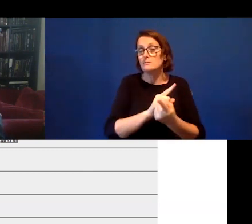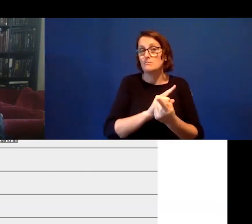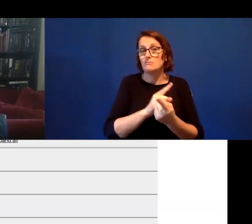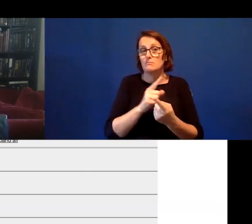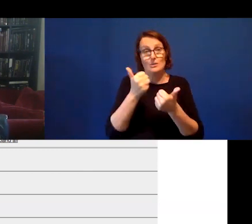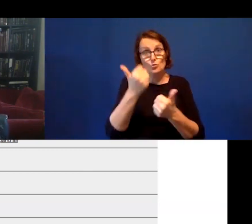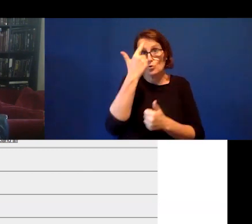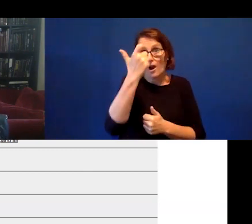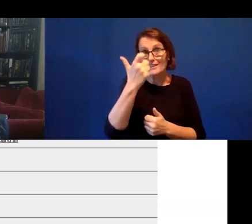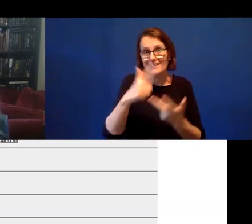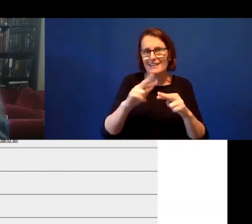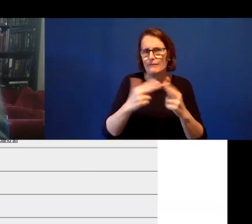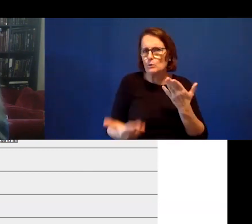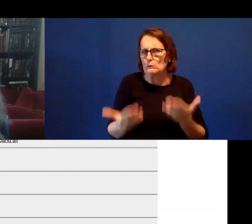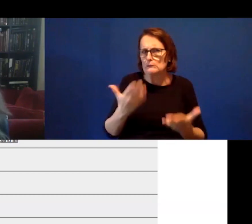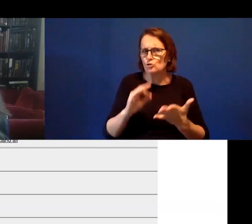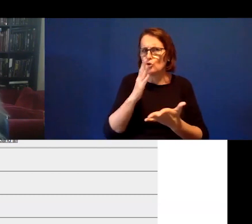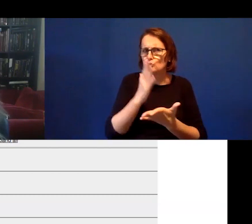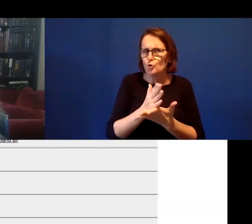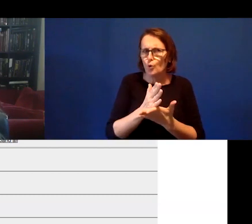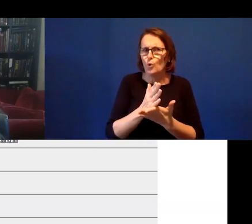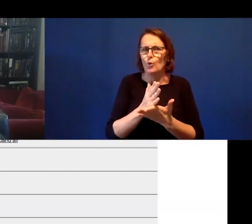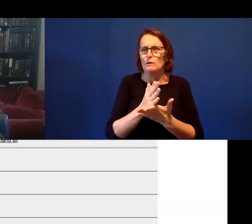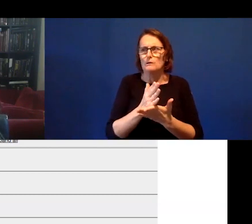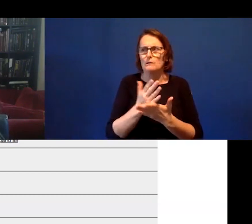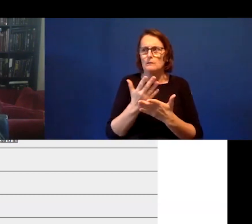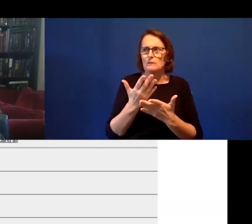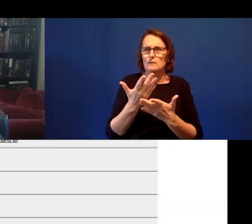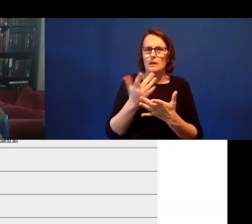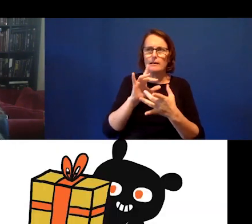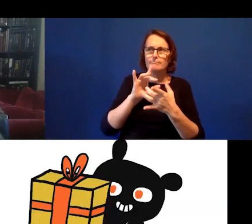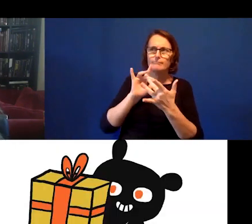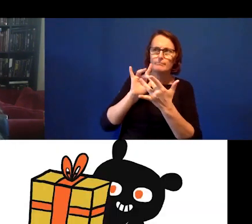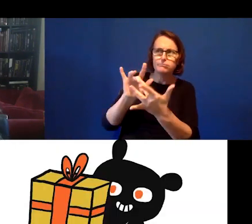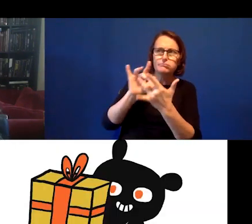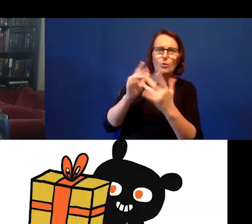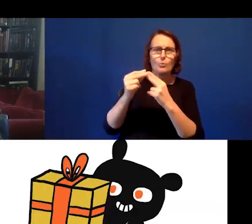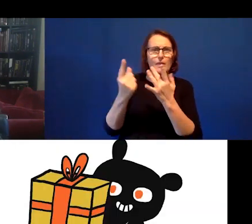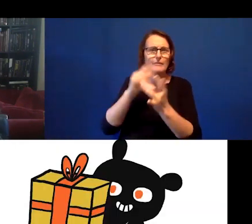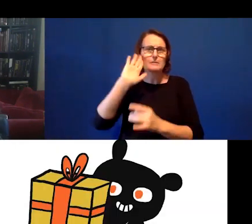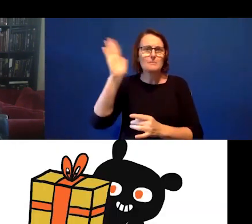If you're not sure about - yeah, the connections of the speakers or anything like that. I